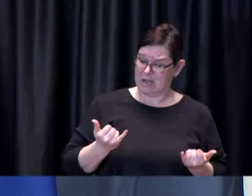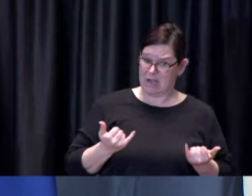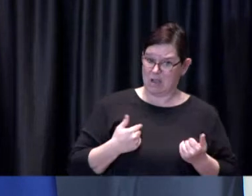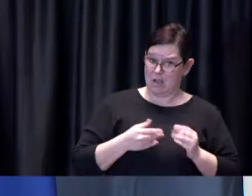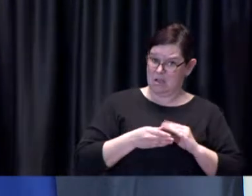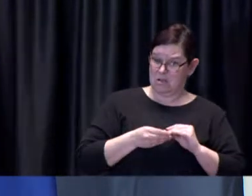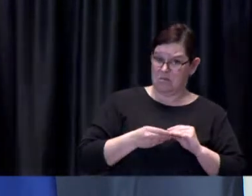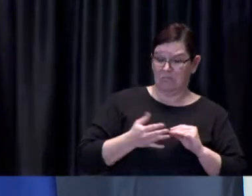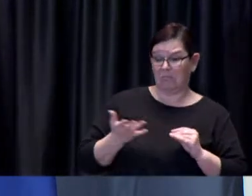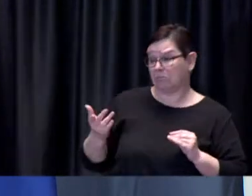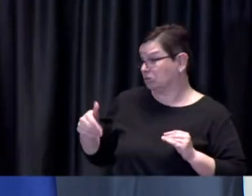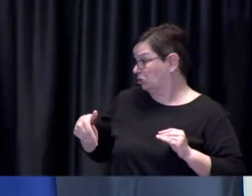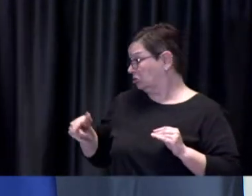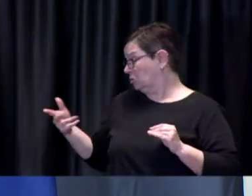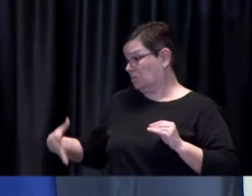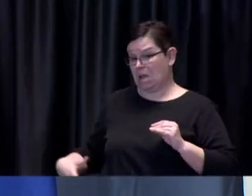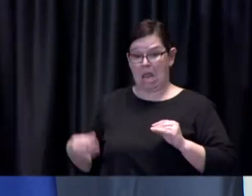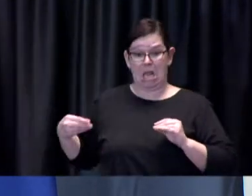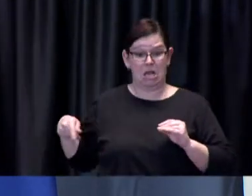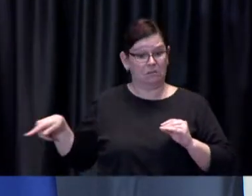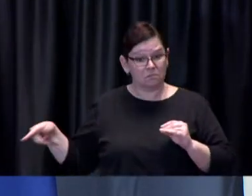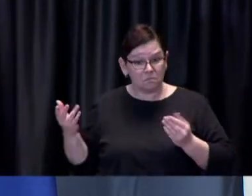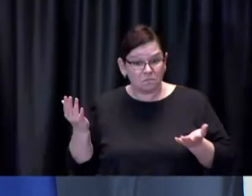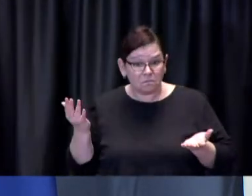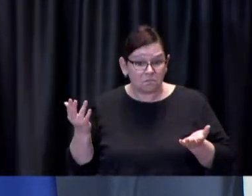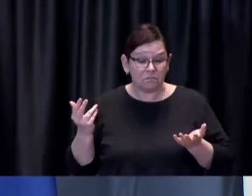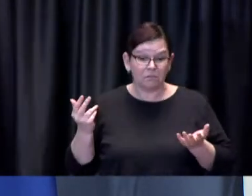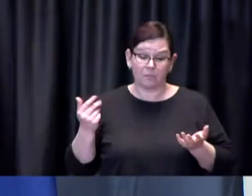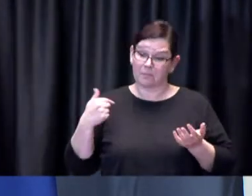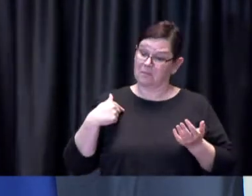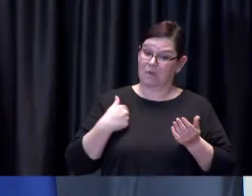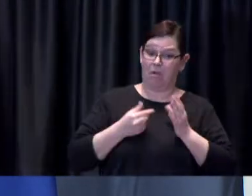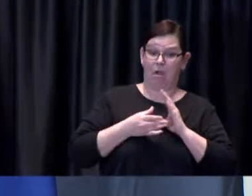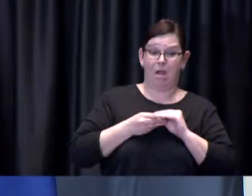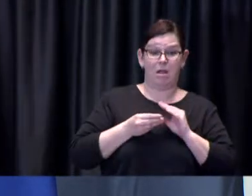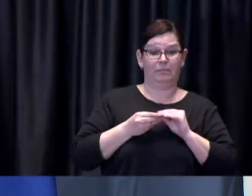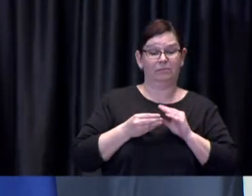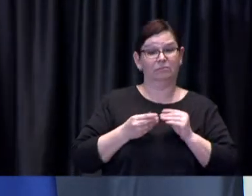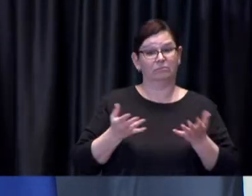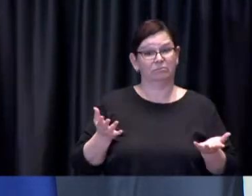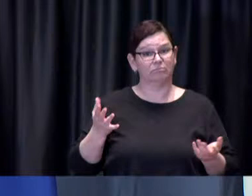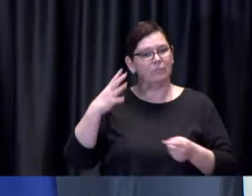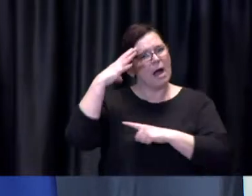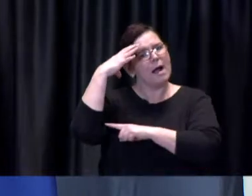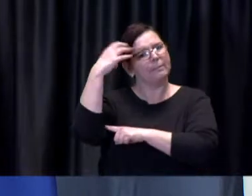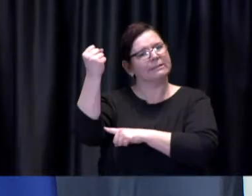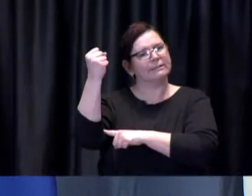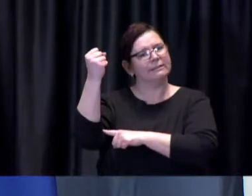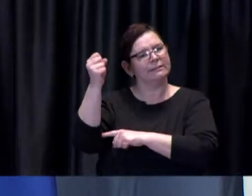but all I'm saying for today is that I would think common sense would say that you will actually decide on exactly what day